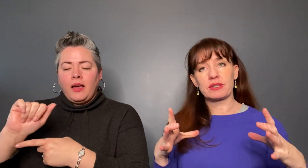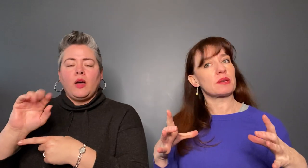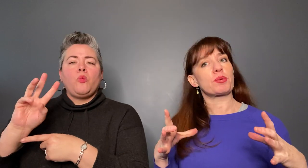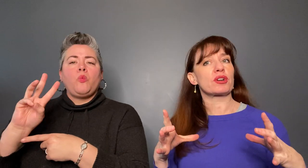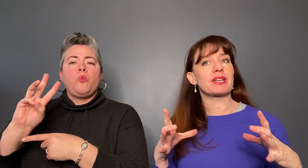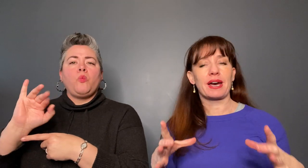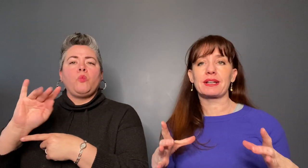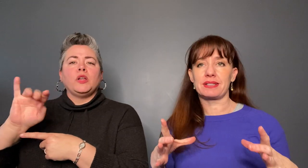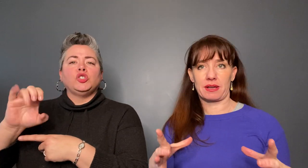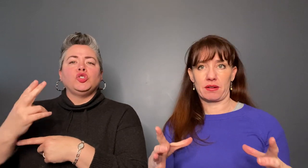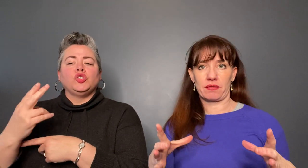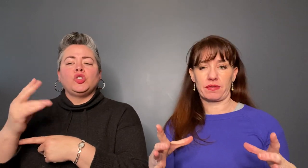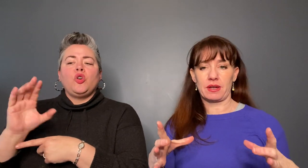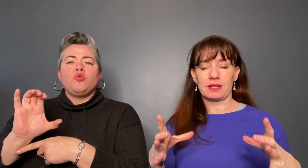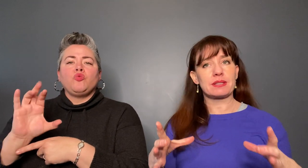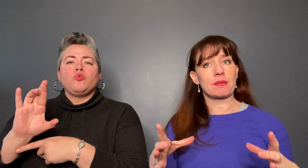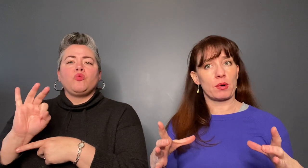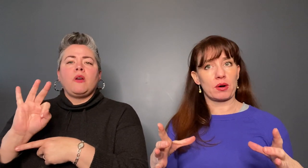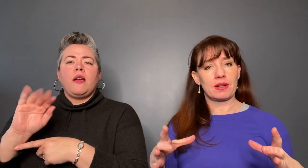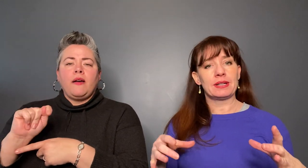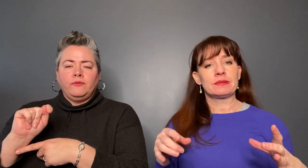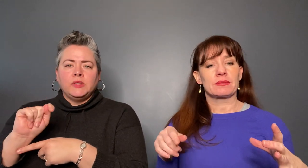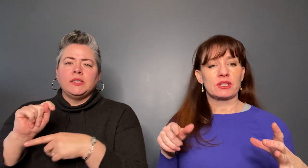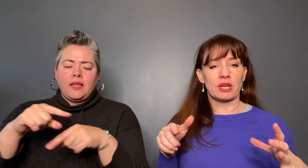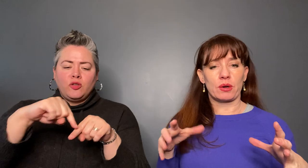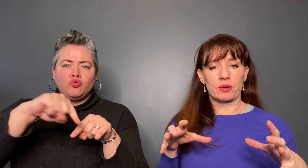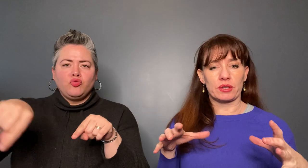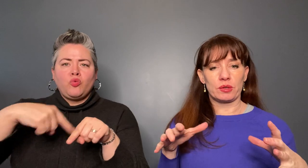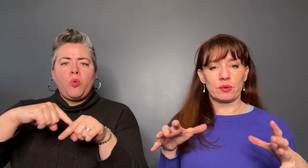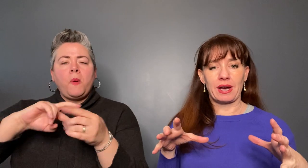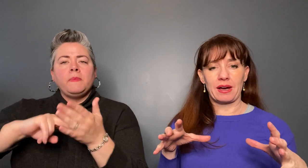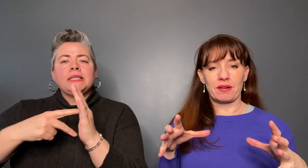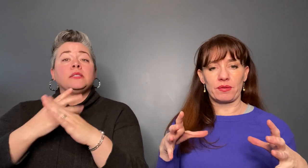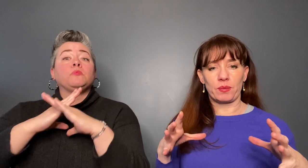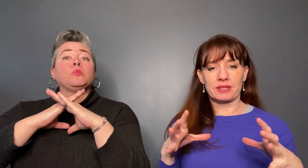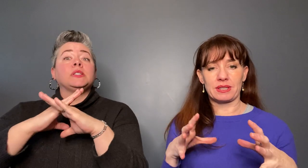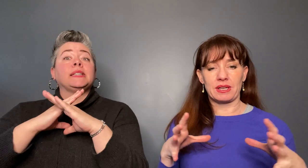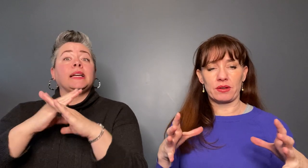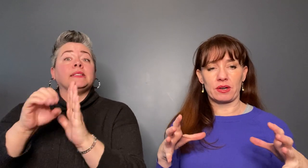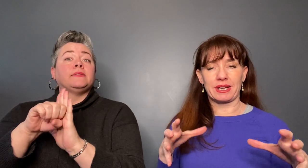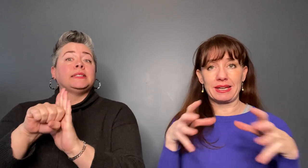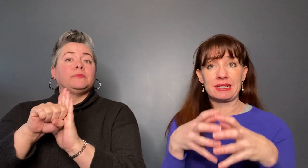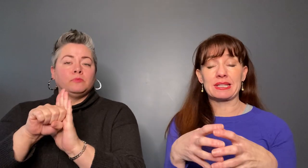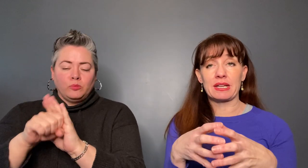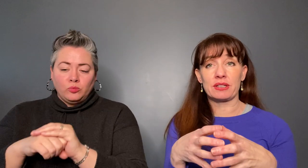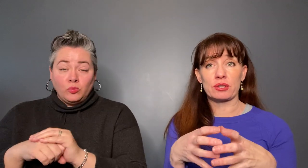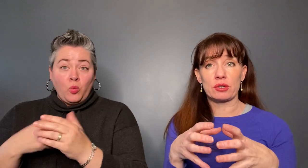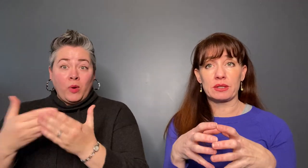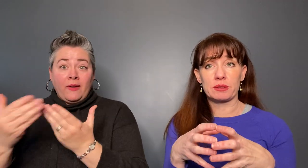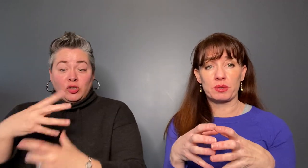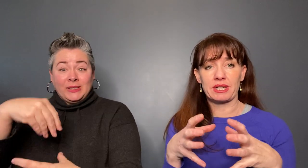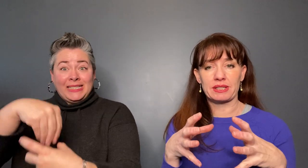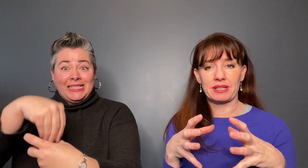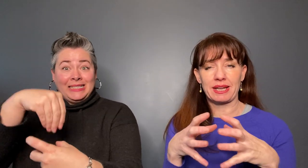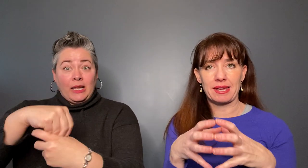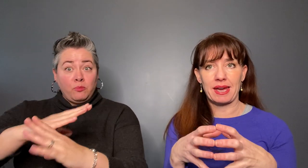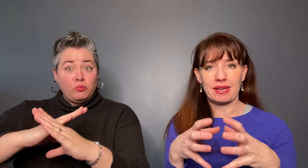is a protective symbol so you have what's either inside the circle is protected and can't